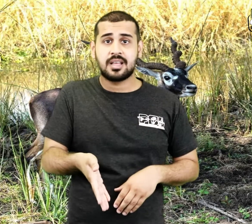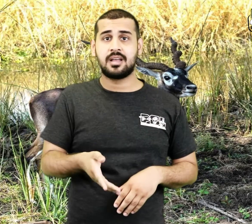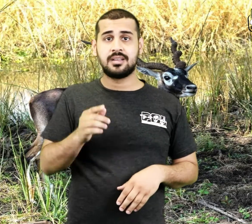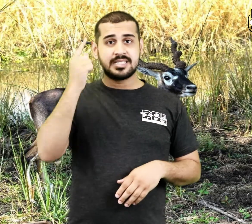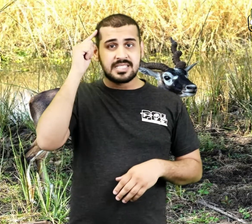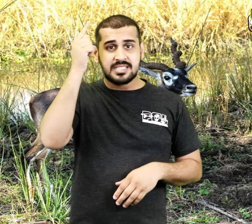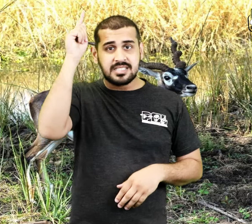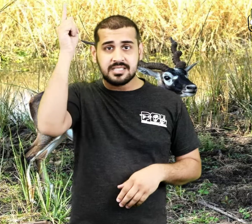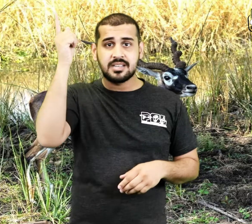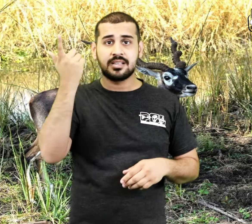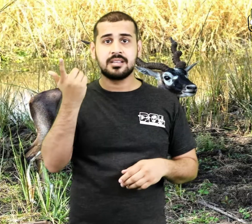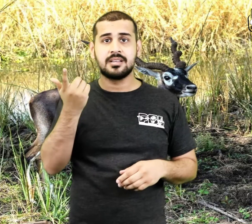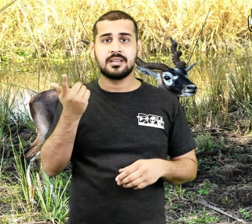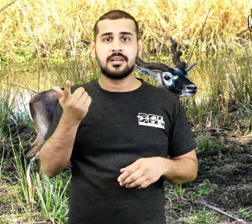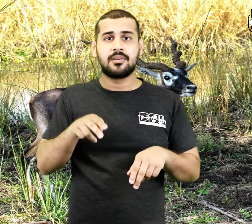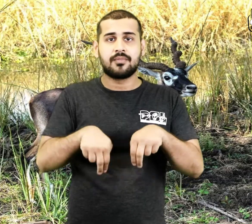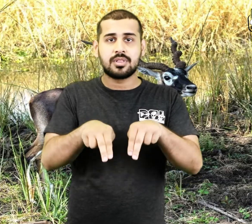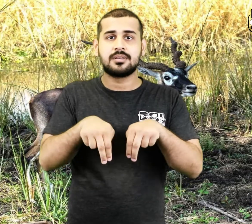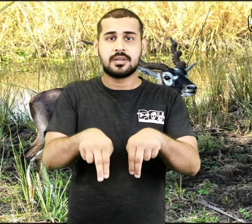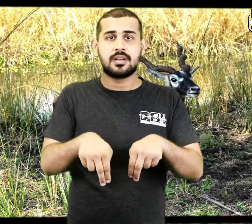and their numbers are now increasing rapidly.